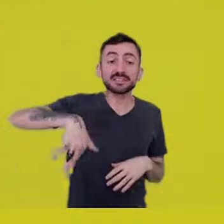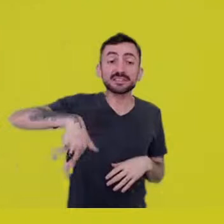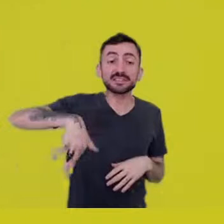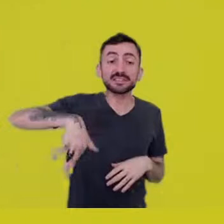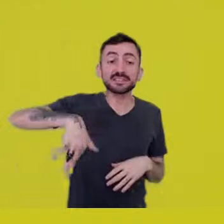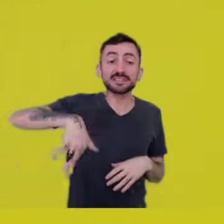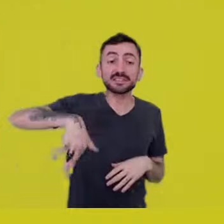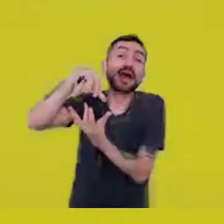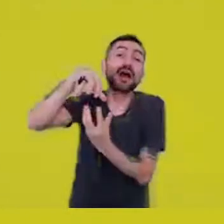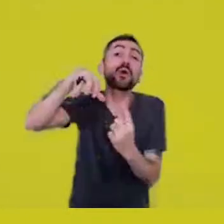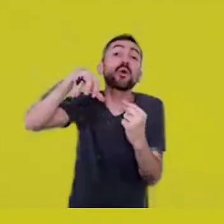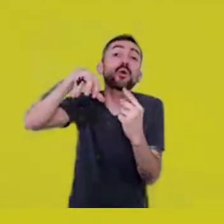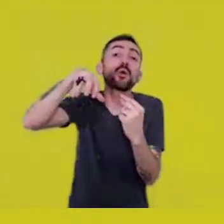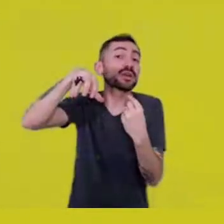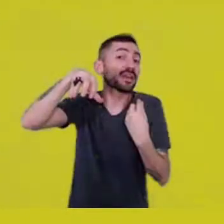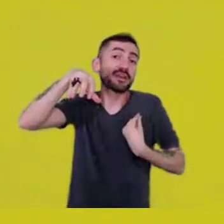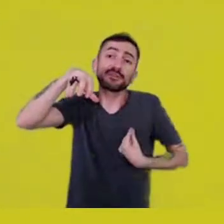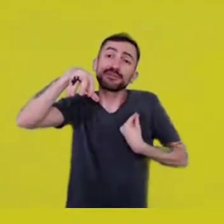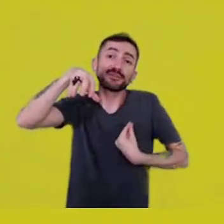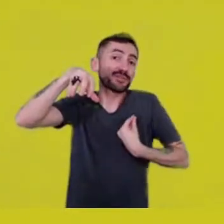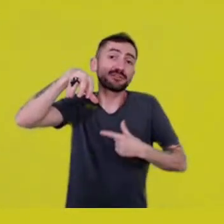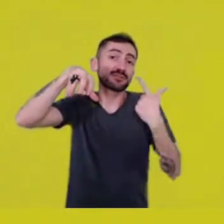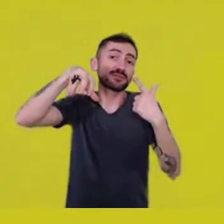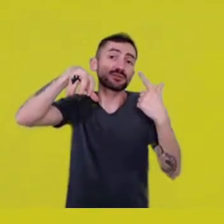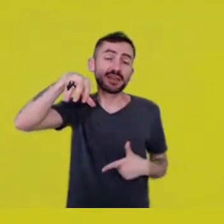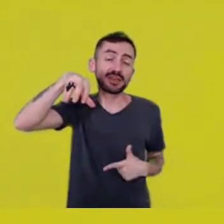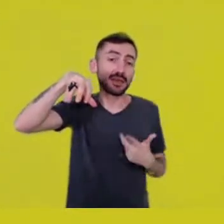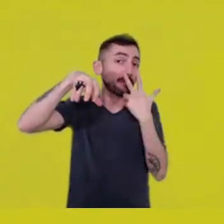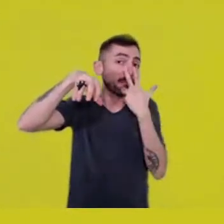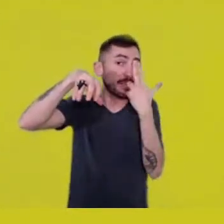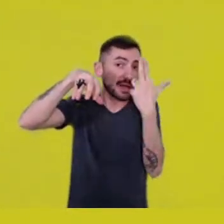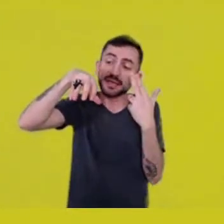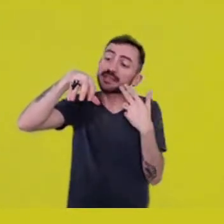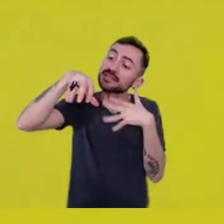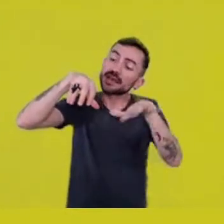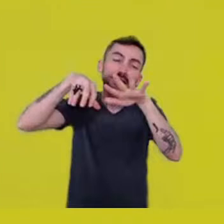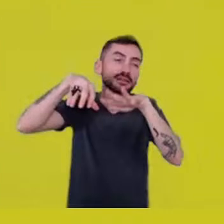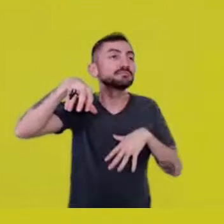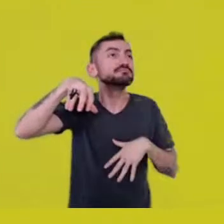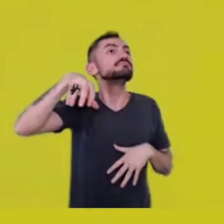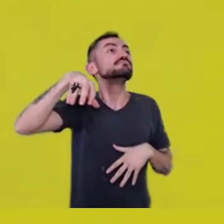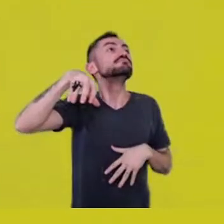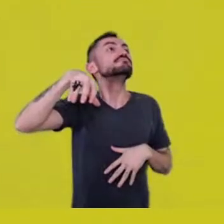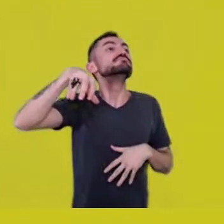wasn’t a place where we can breathe in, breathe out, breathe.